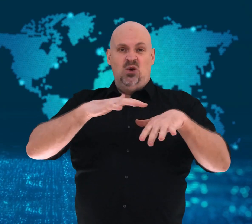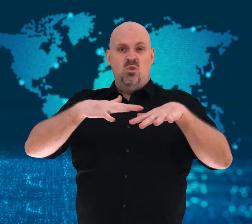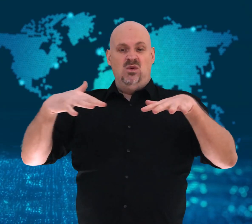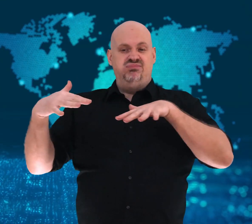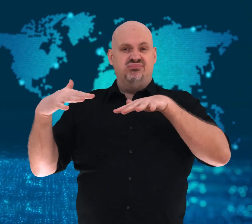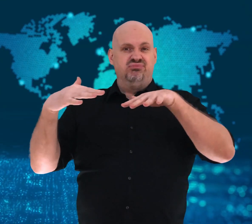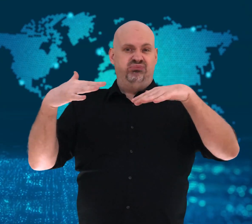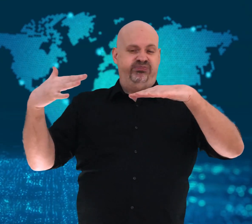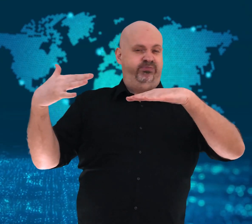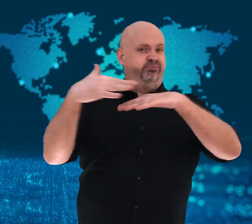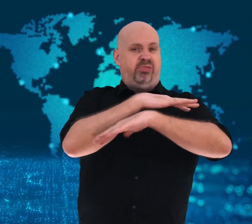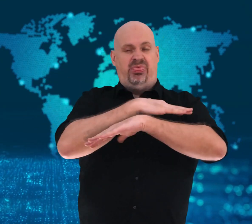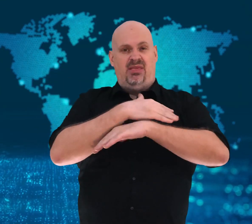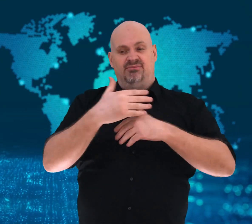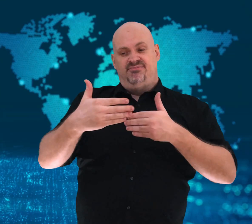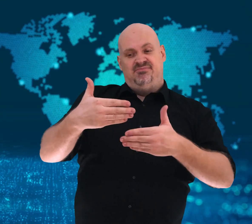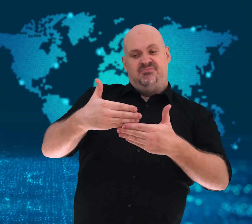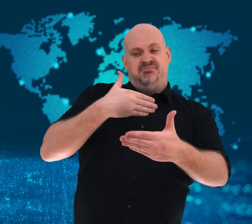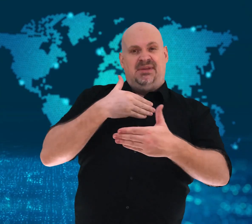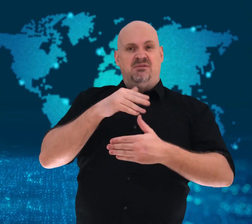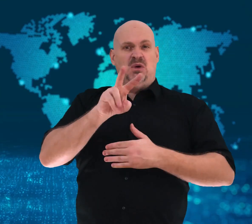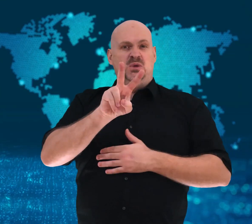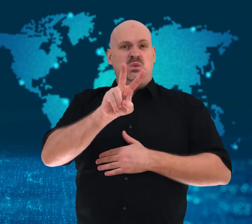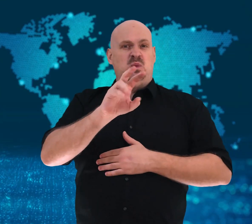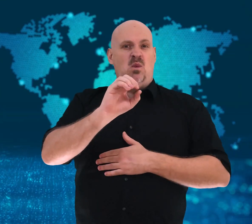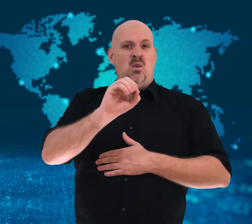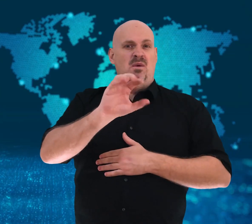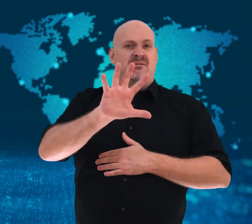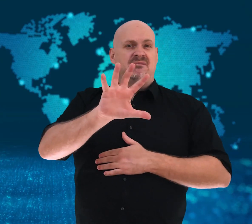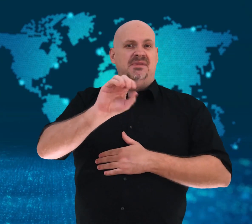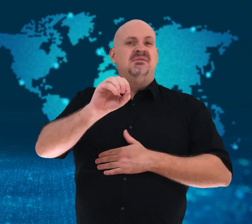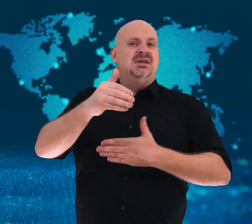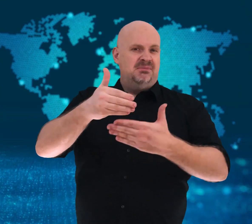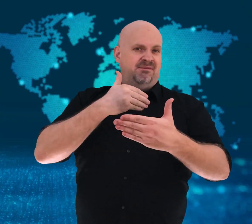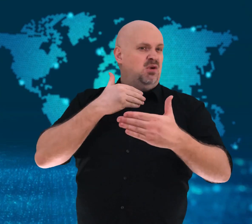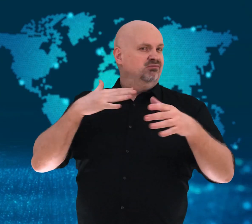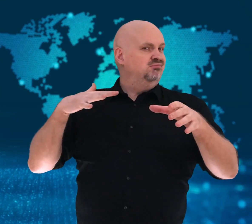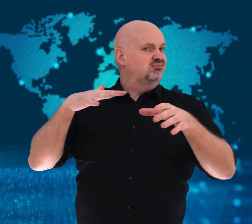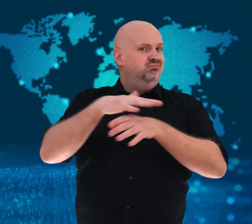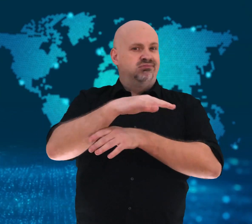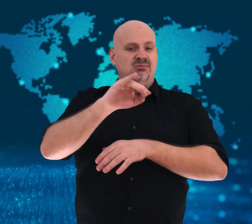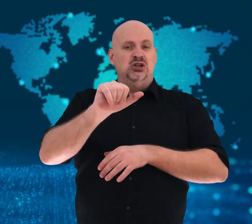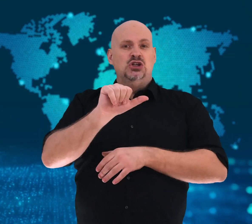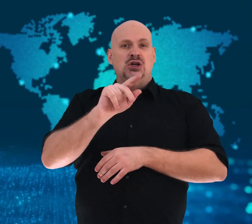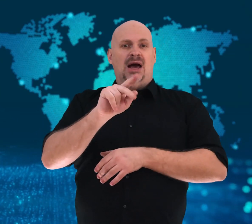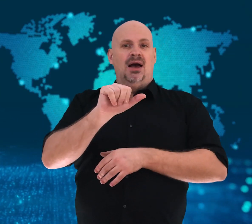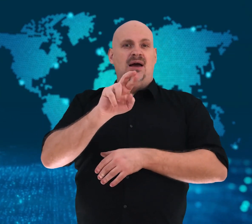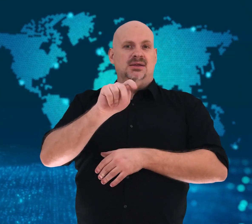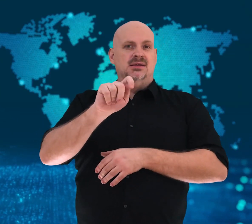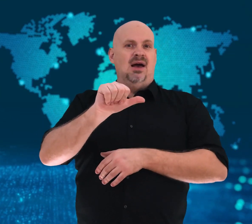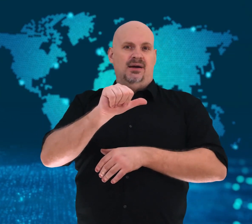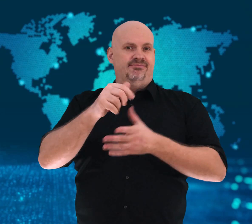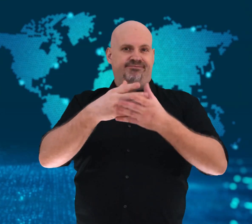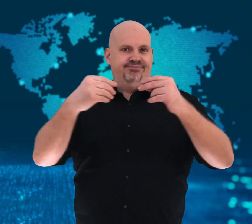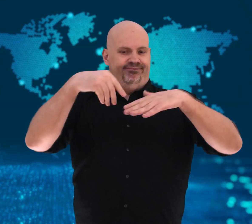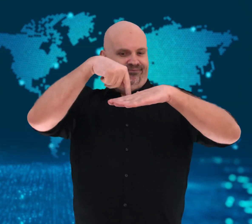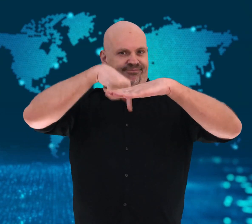Widodo believes moving the capital will relieve the